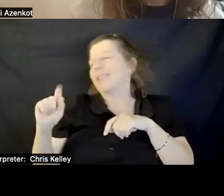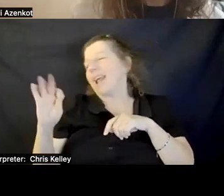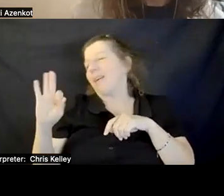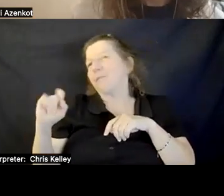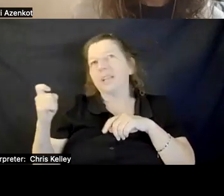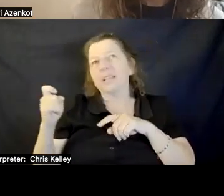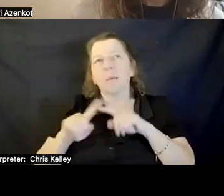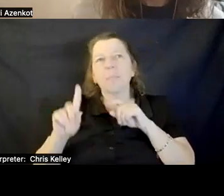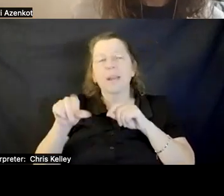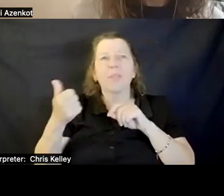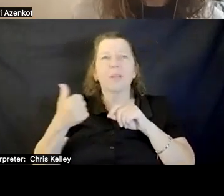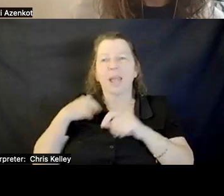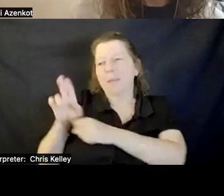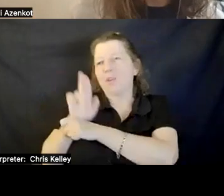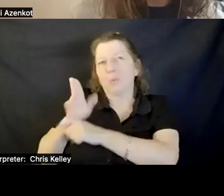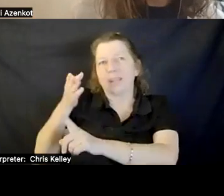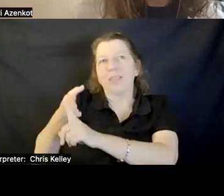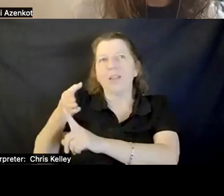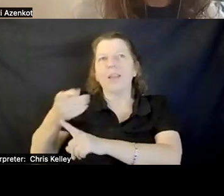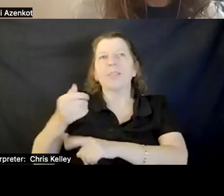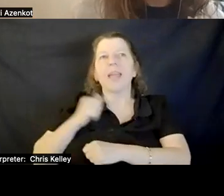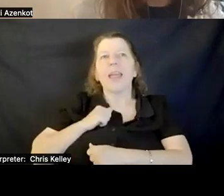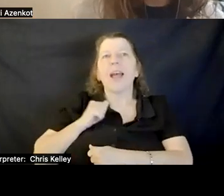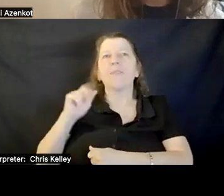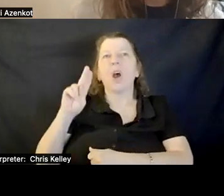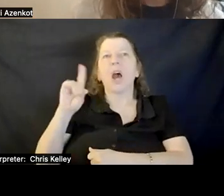I have been using it on Netflix. They have audio descriptions for people with visual